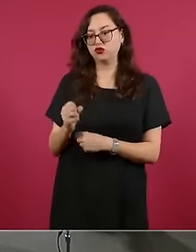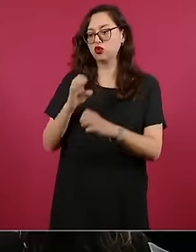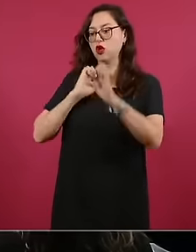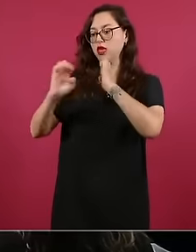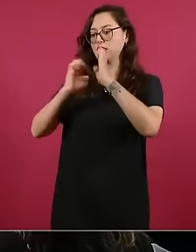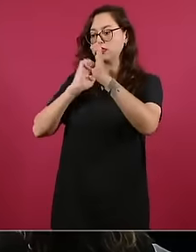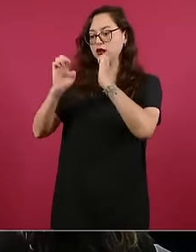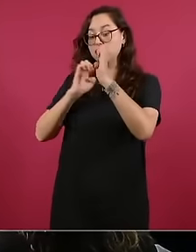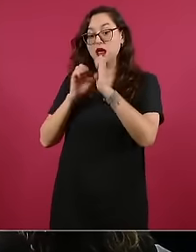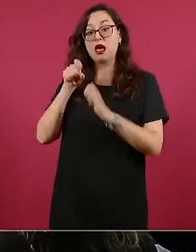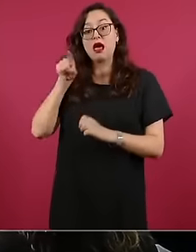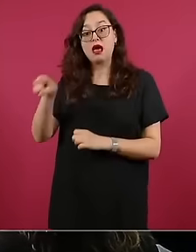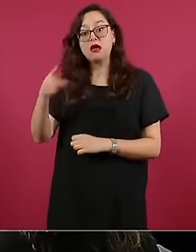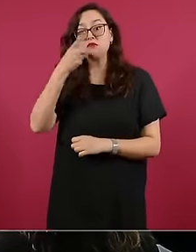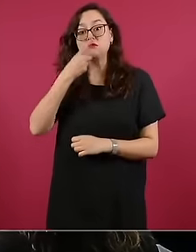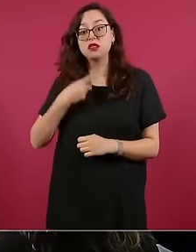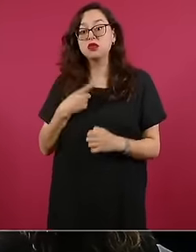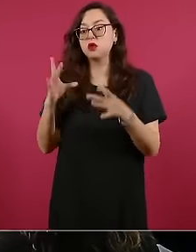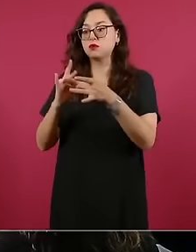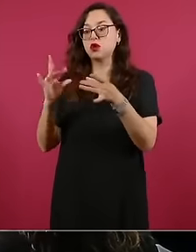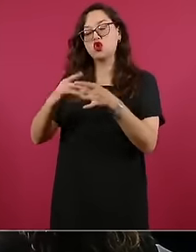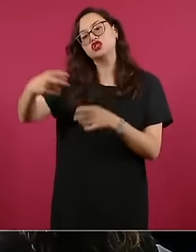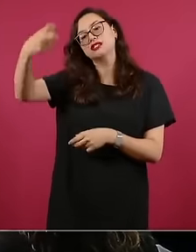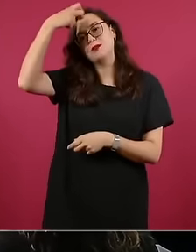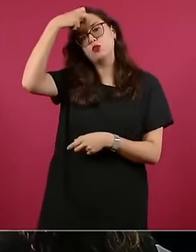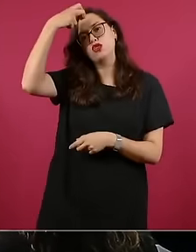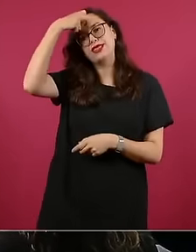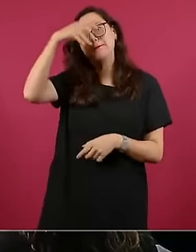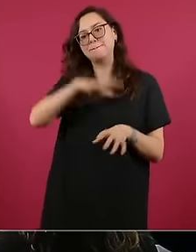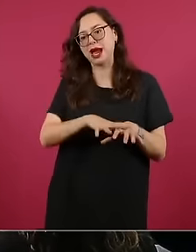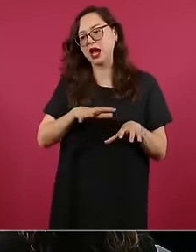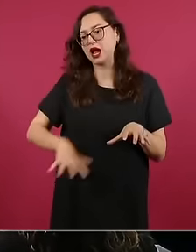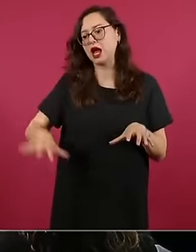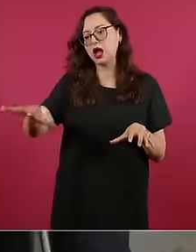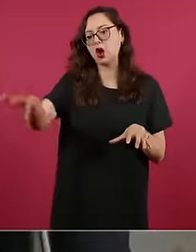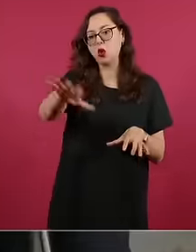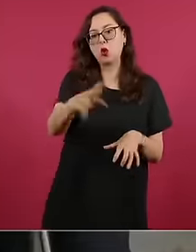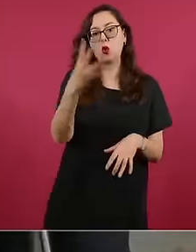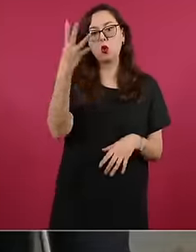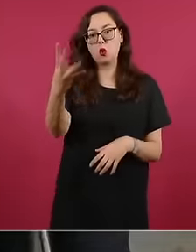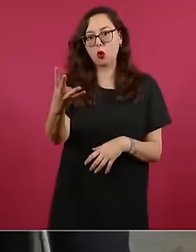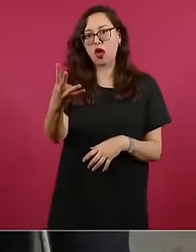Chapo altepec and I also had the opportunity to be at the eh Los Pinos Cultural Center